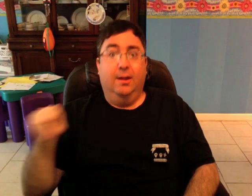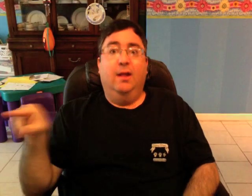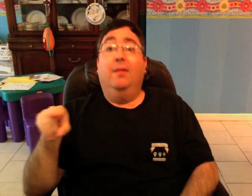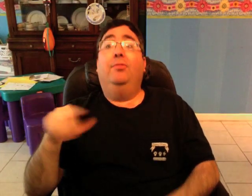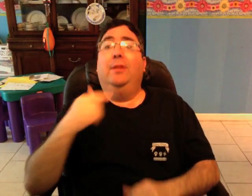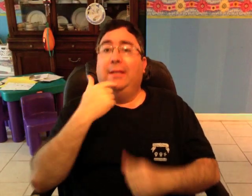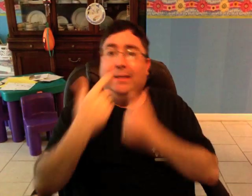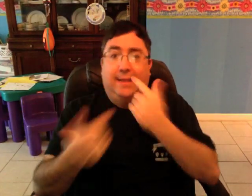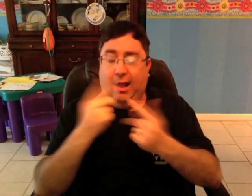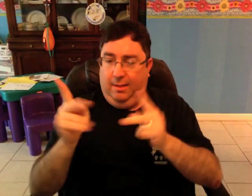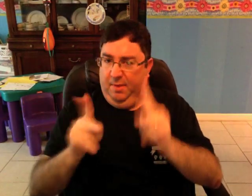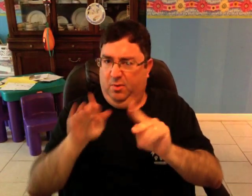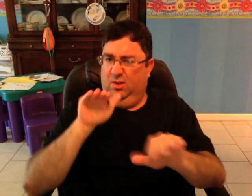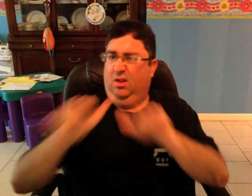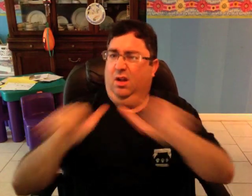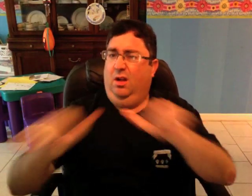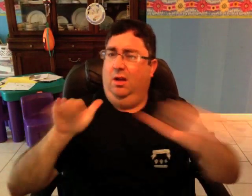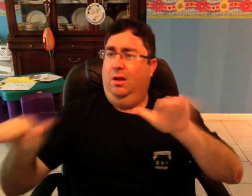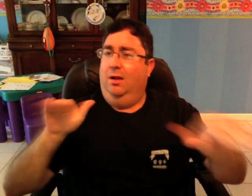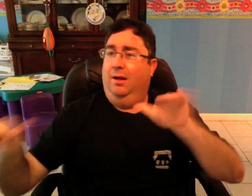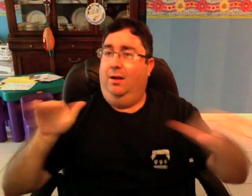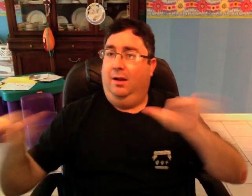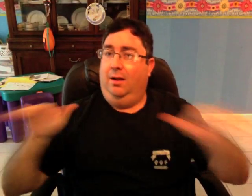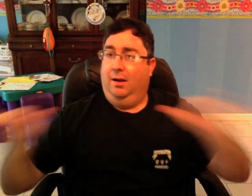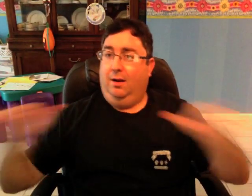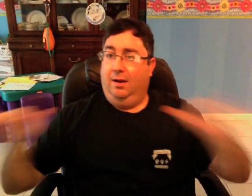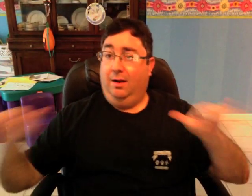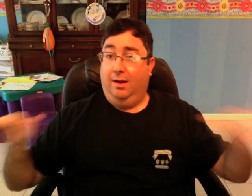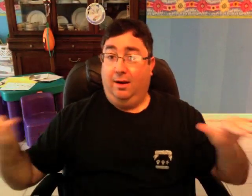that is telling people to go out and "spread the word" for them